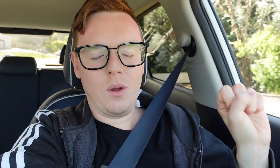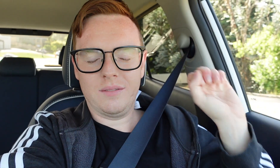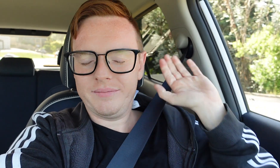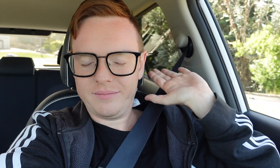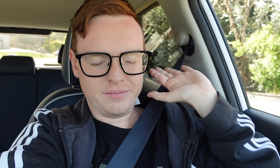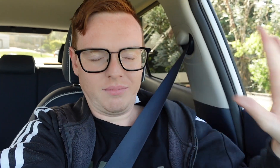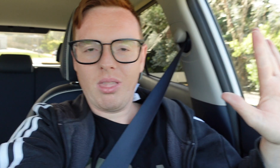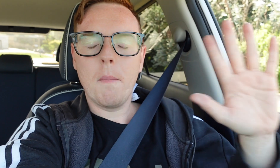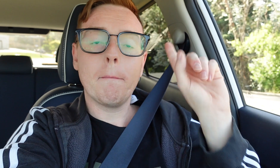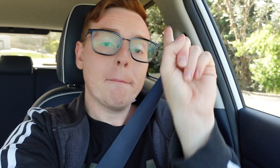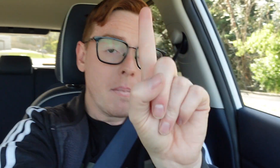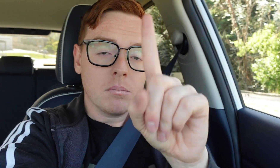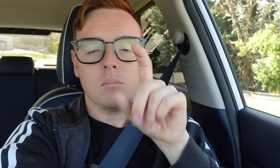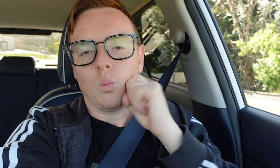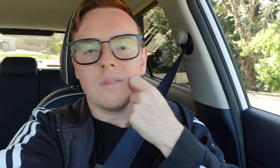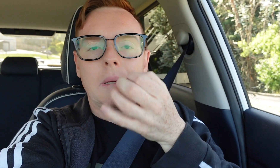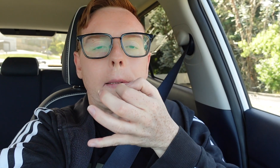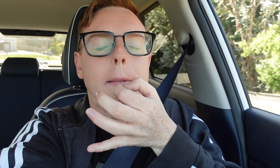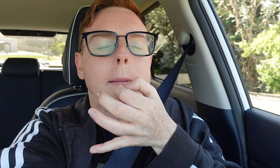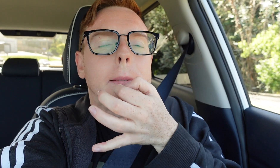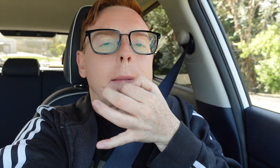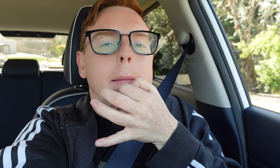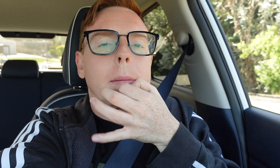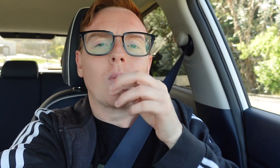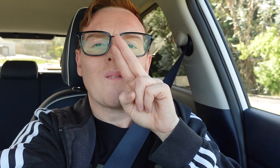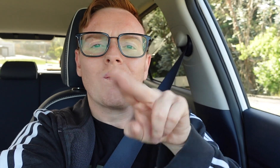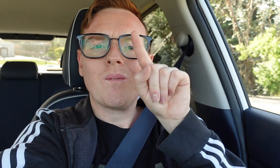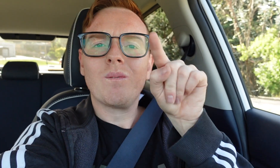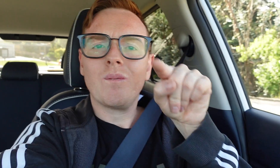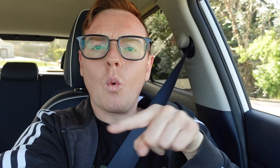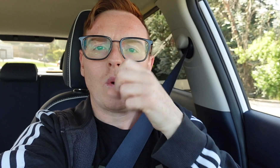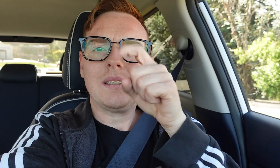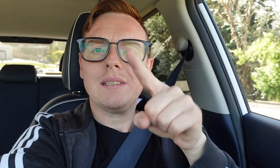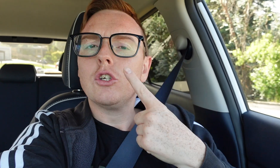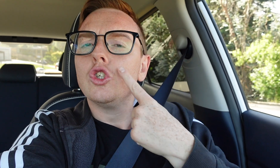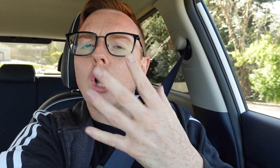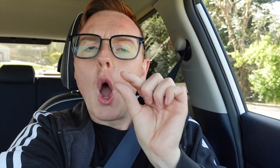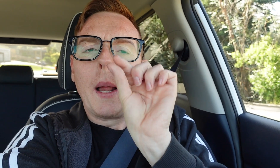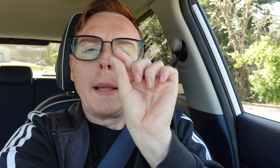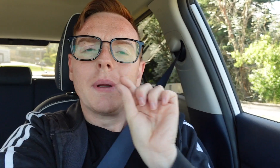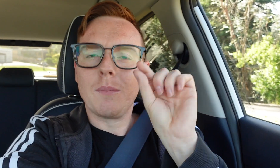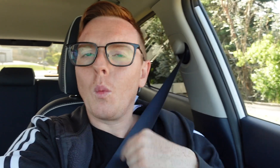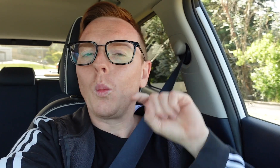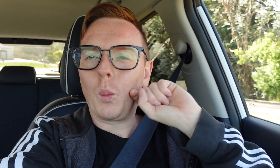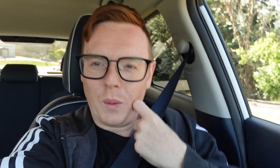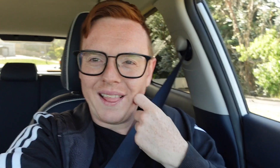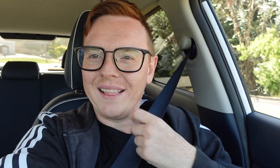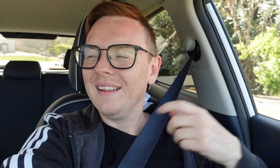So, I've put it on a hold but I will show little bit of footages. I will do that.